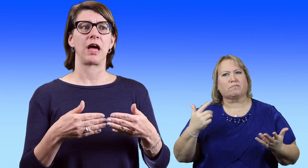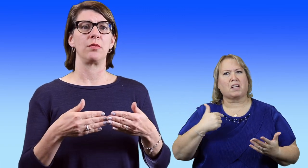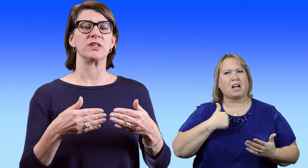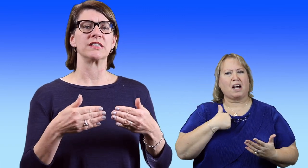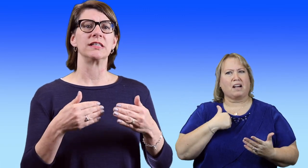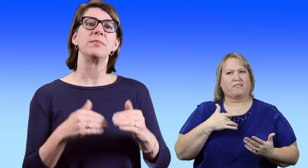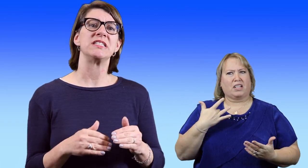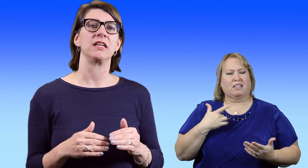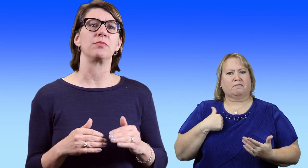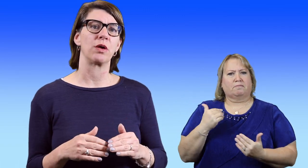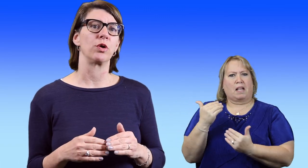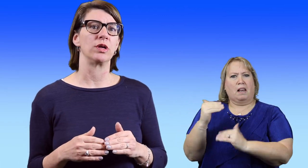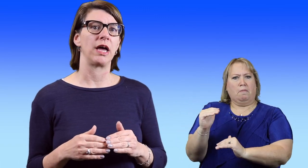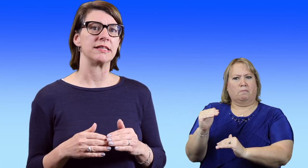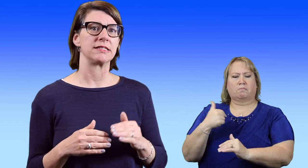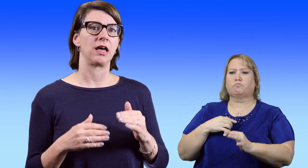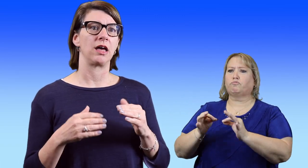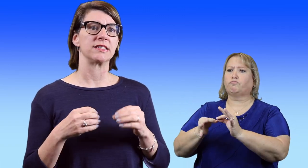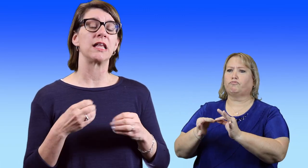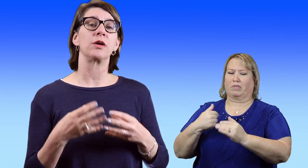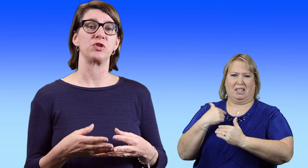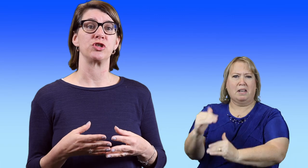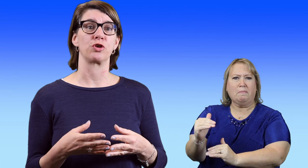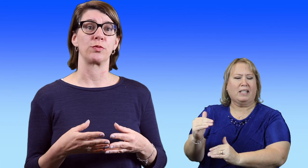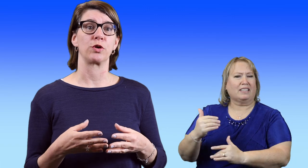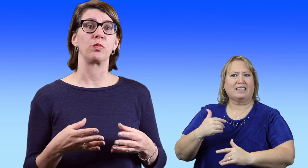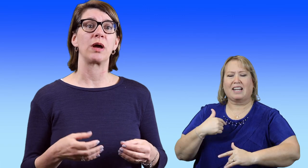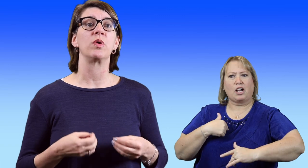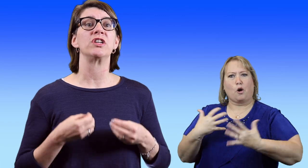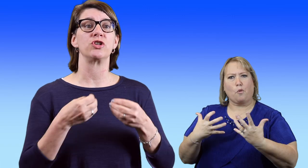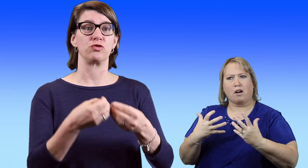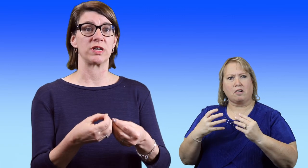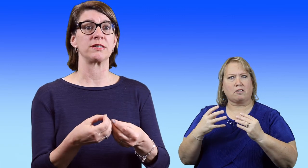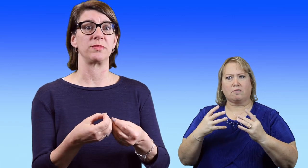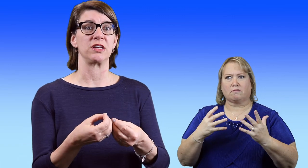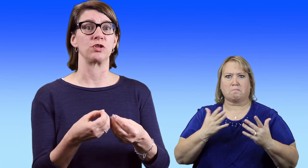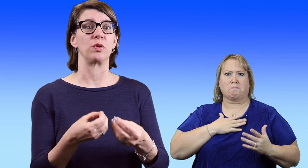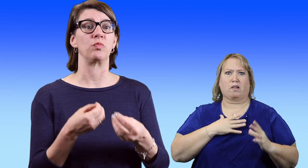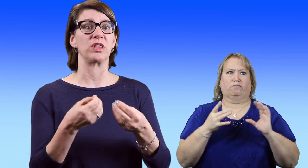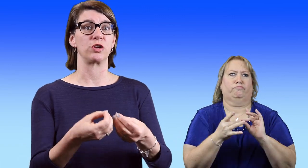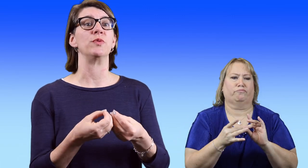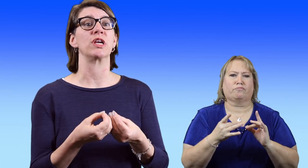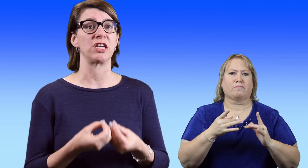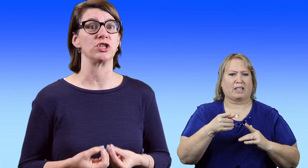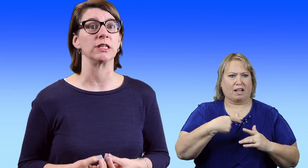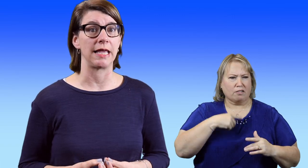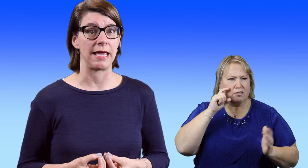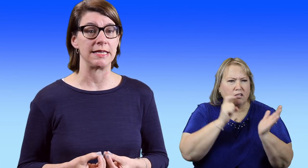I was limited in my role as a sign language interpreter when I wanted to address some things noted with communication delays.